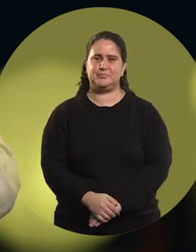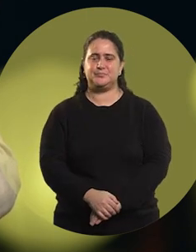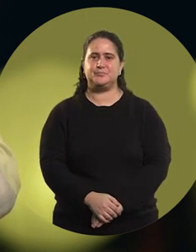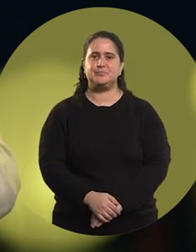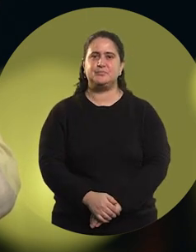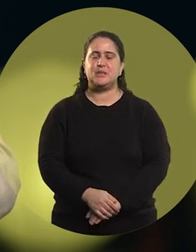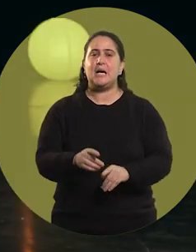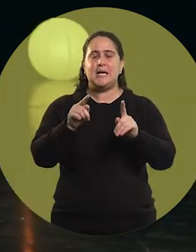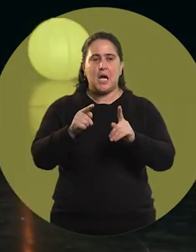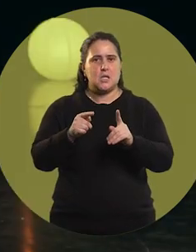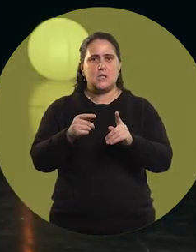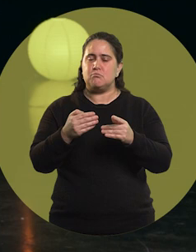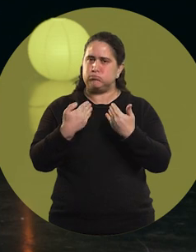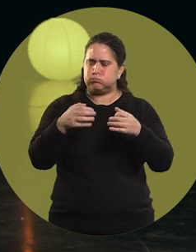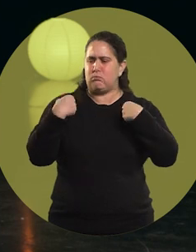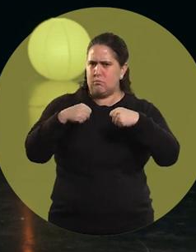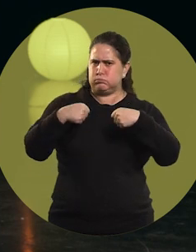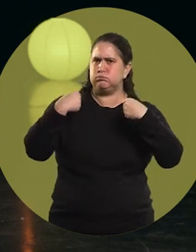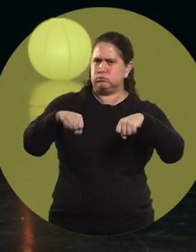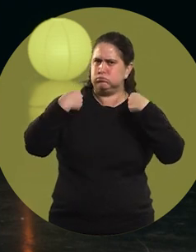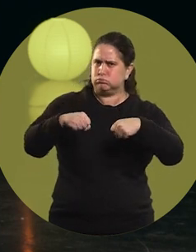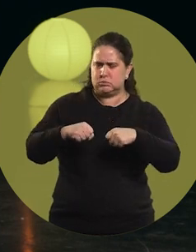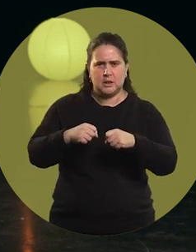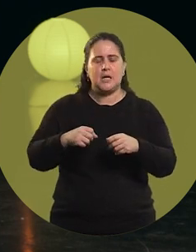And I started training like crazy,